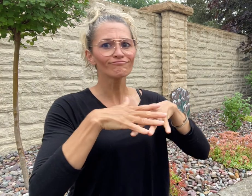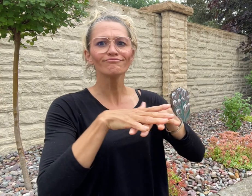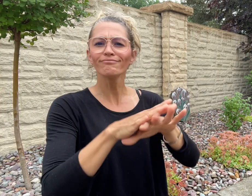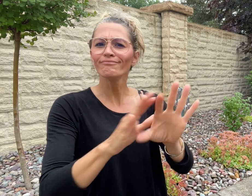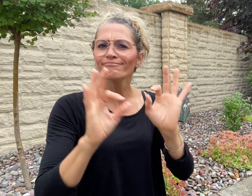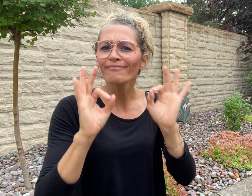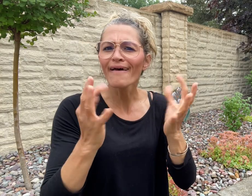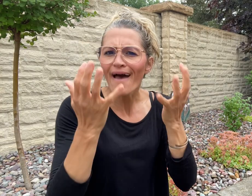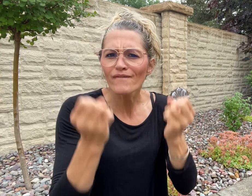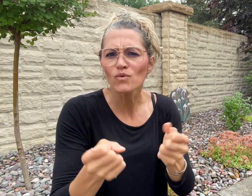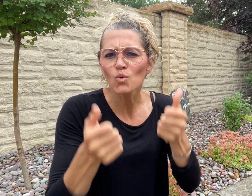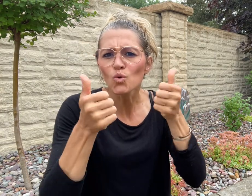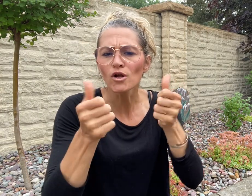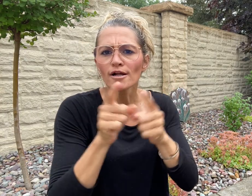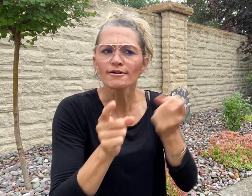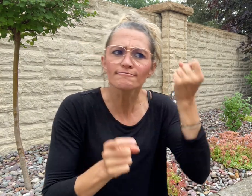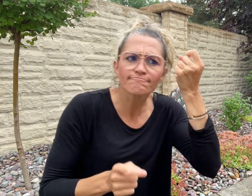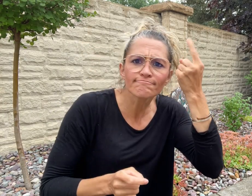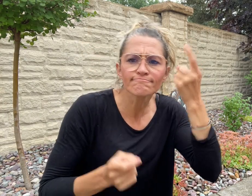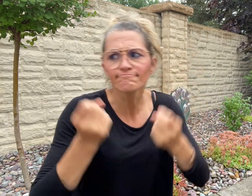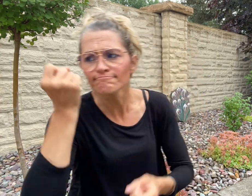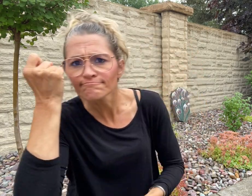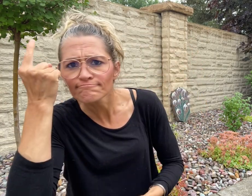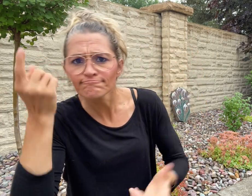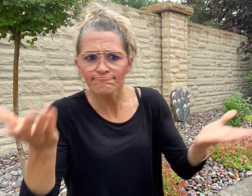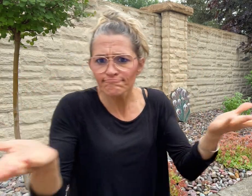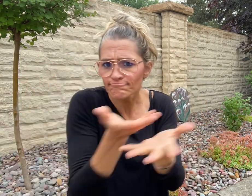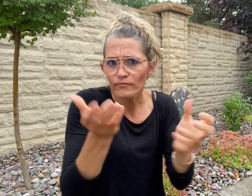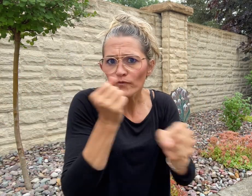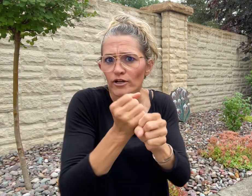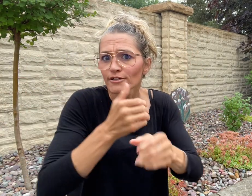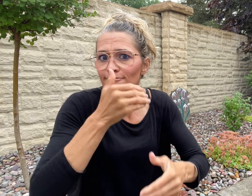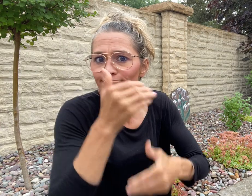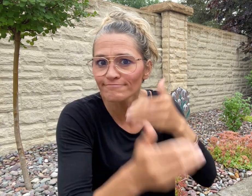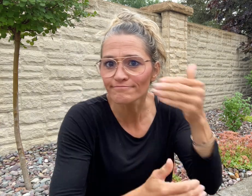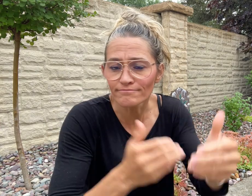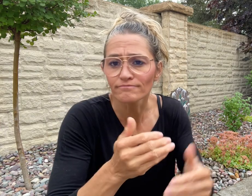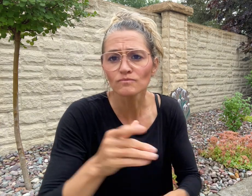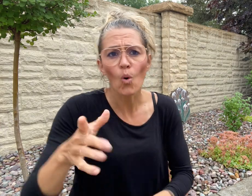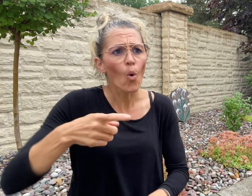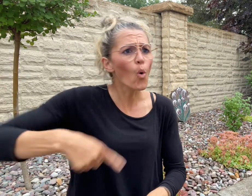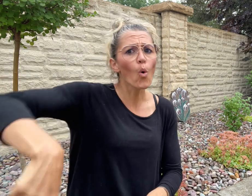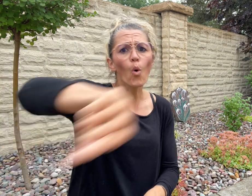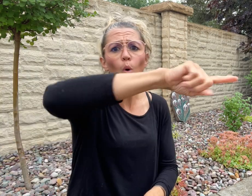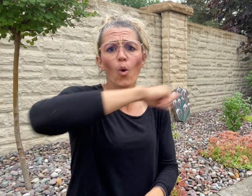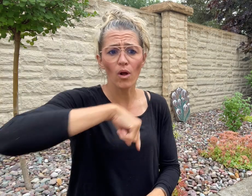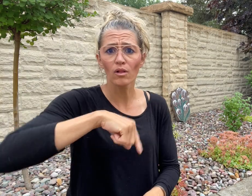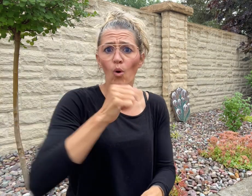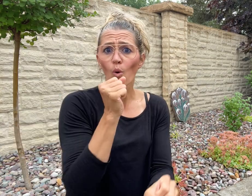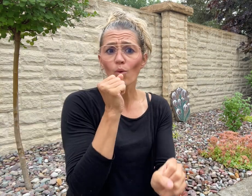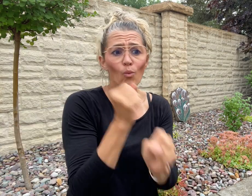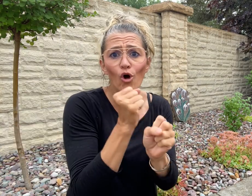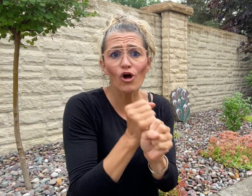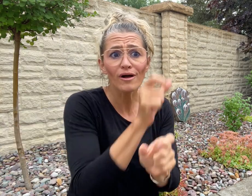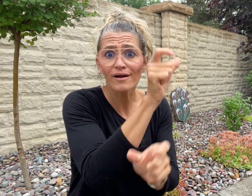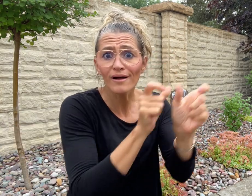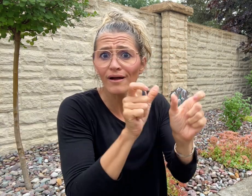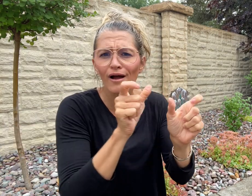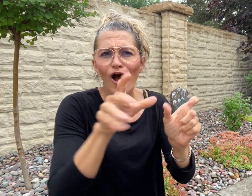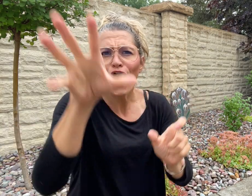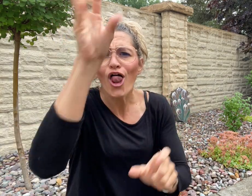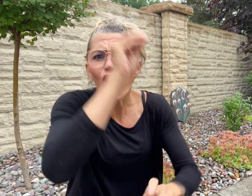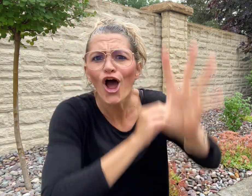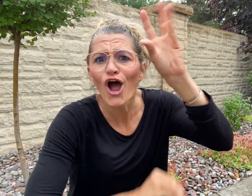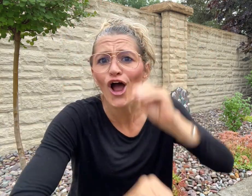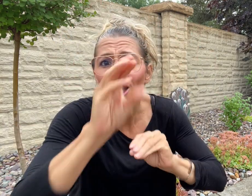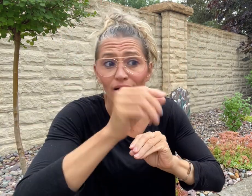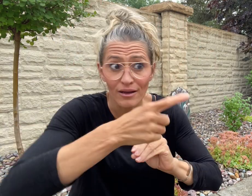and that there is mutual understanding. All our learners